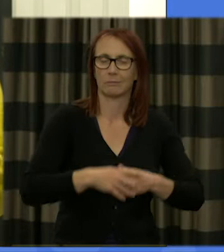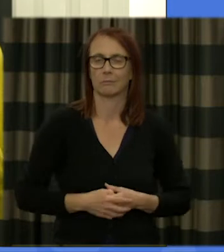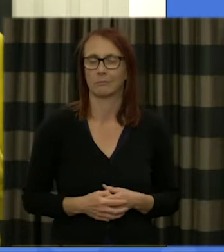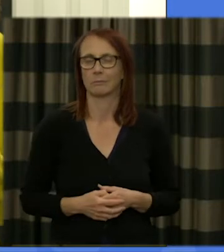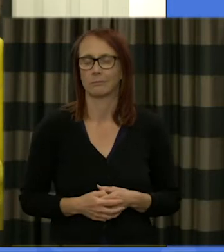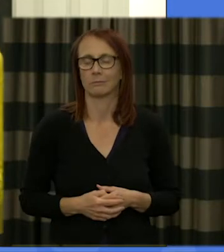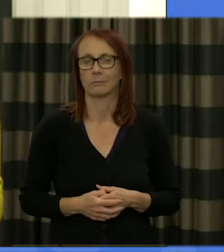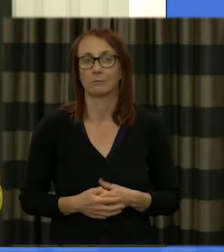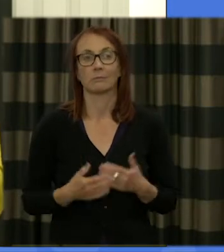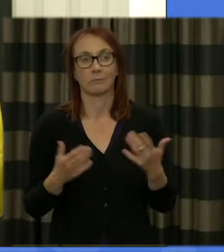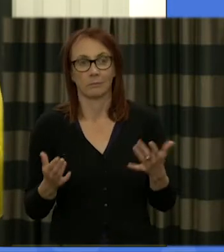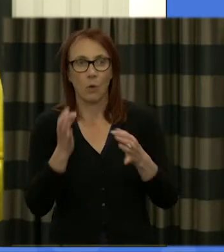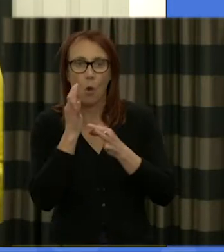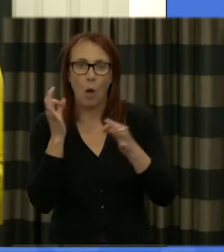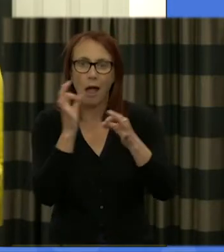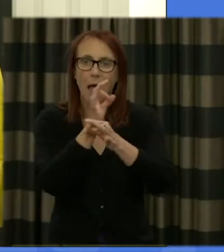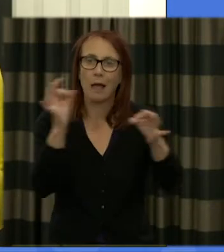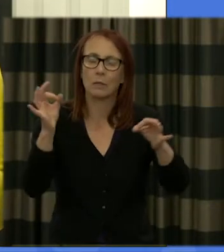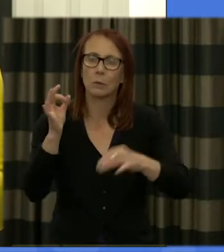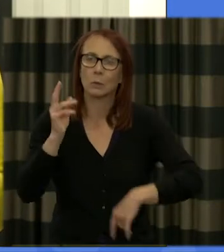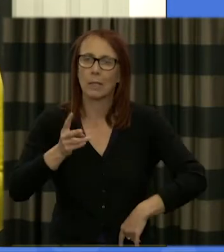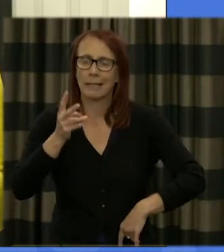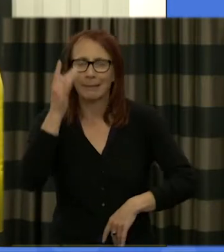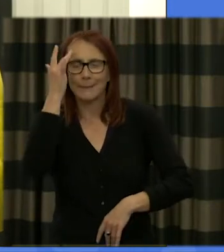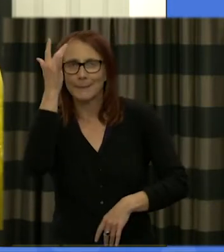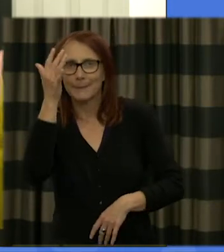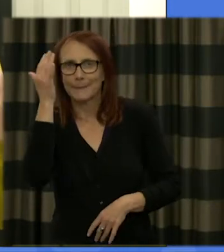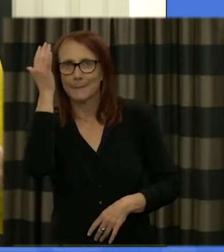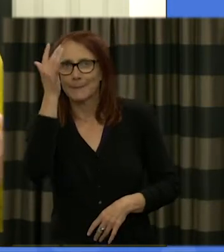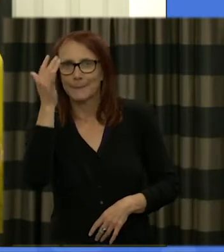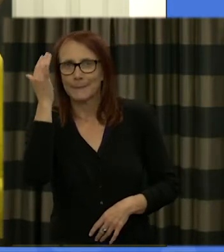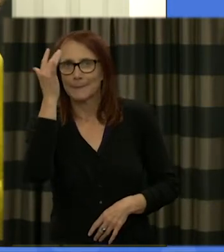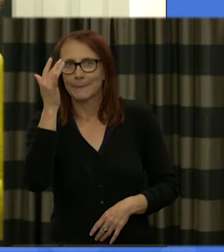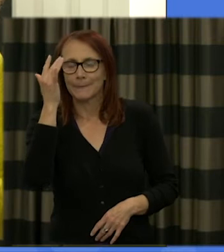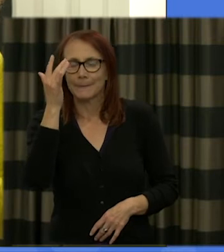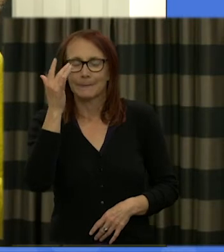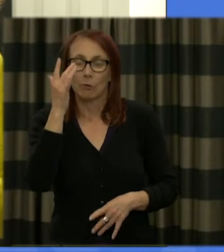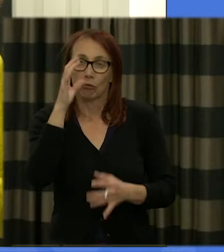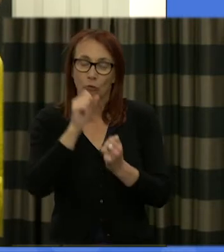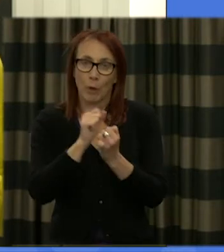you again to think carefully about the respectful dialogue that we have agreed